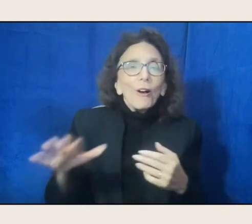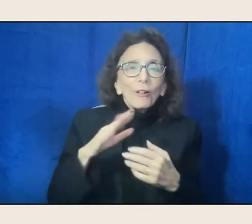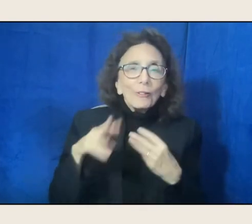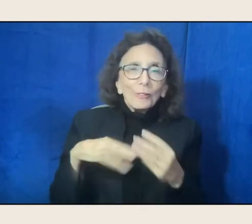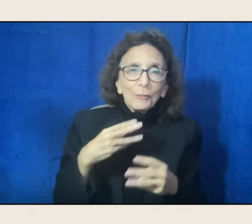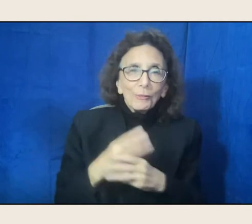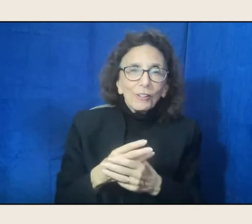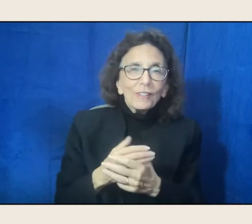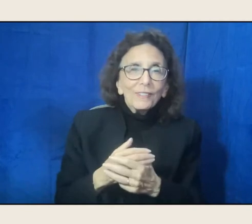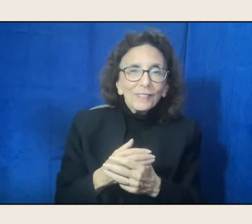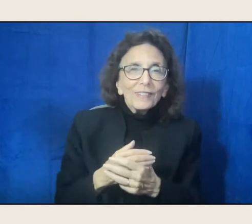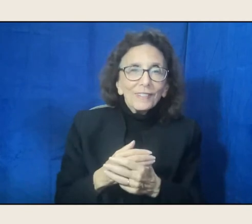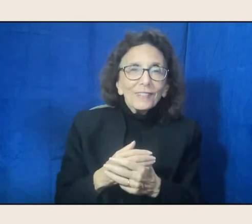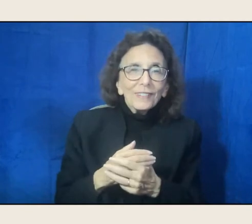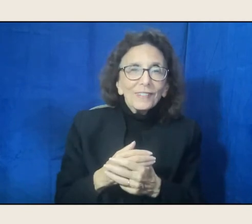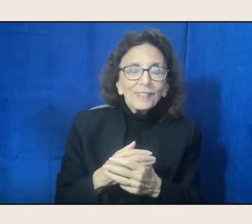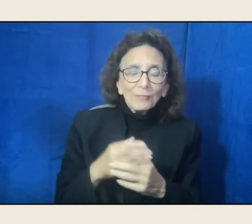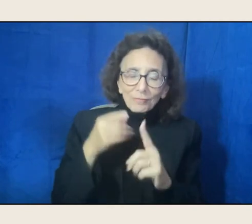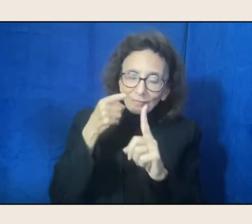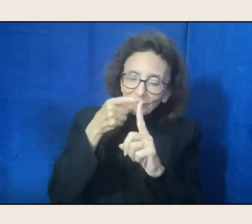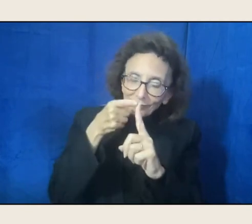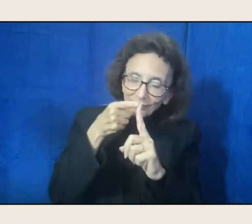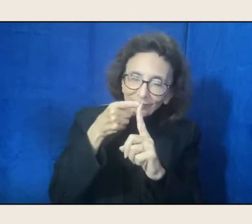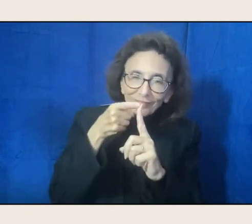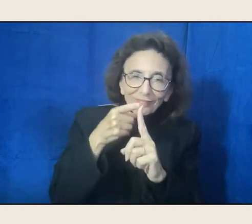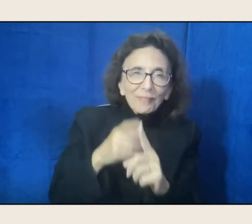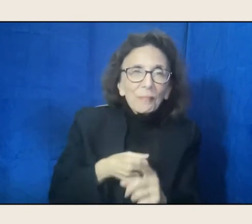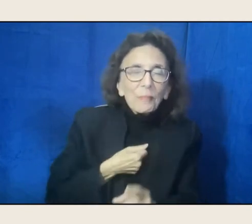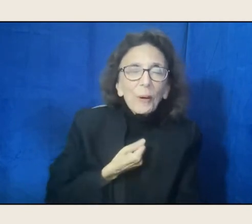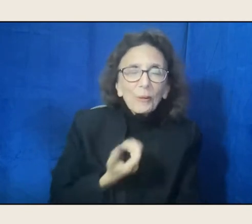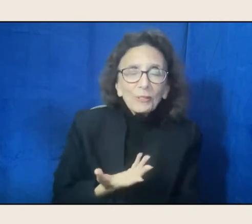Poetry says here, I've been here all along.